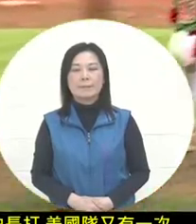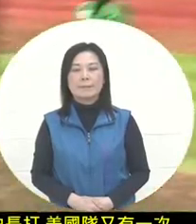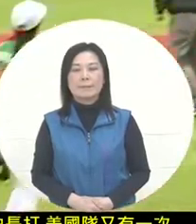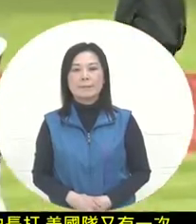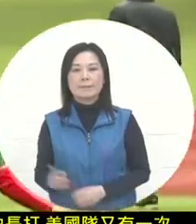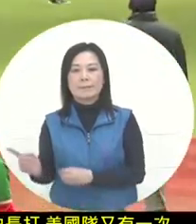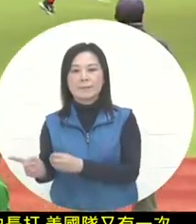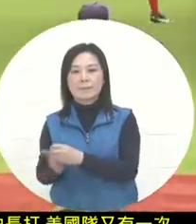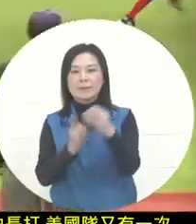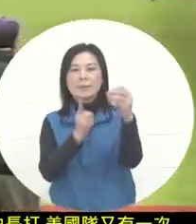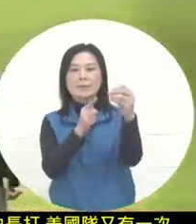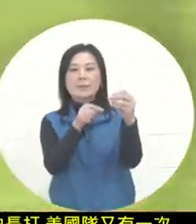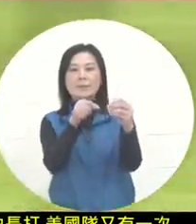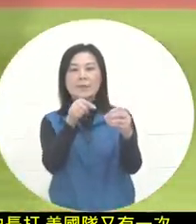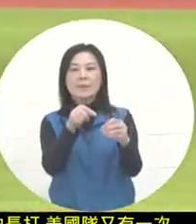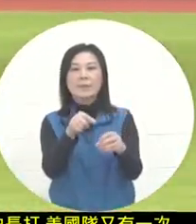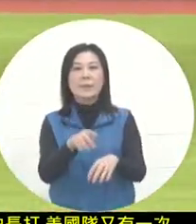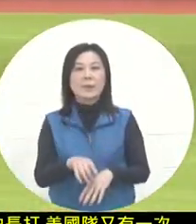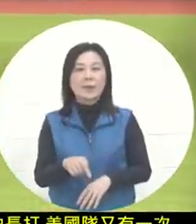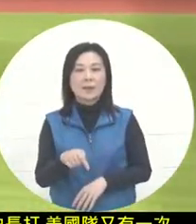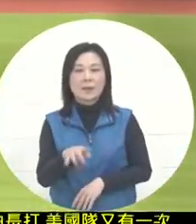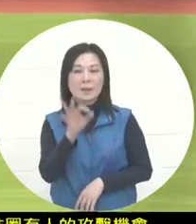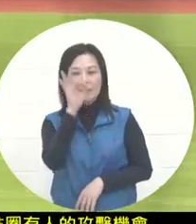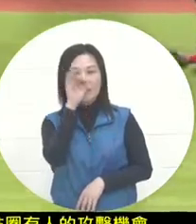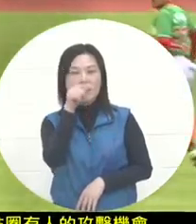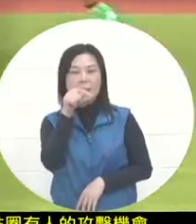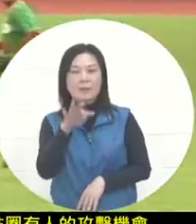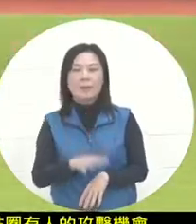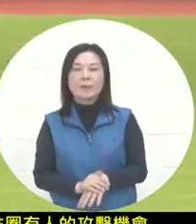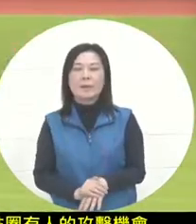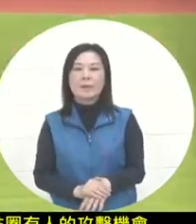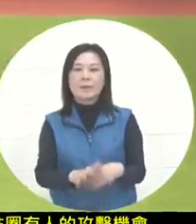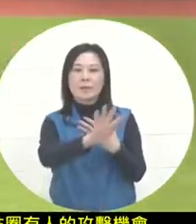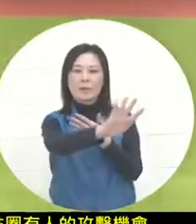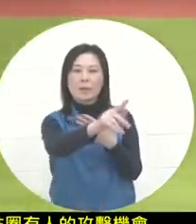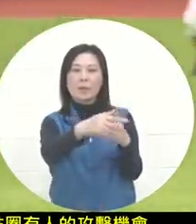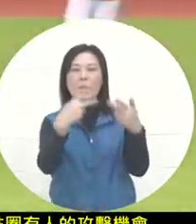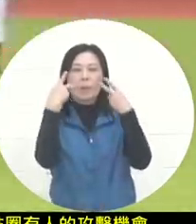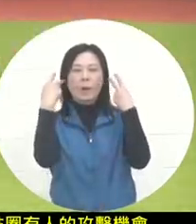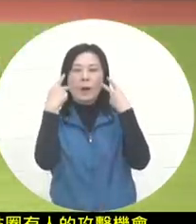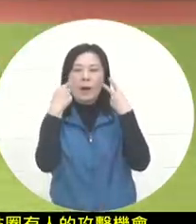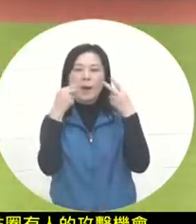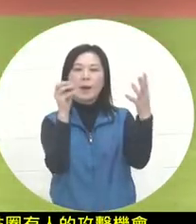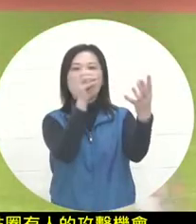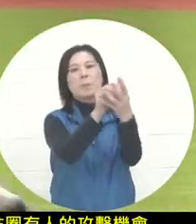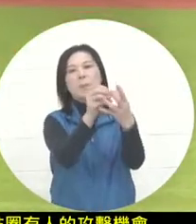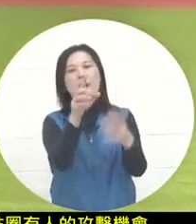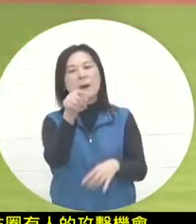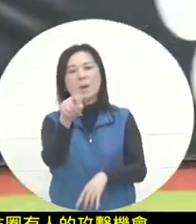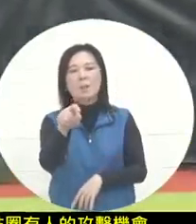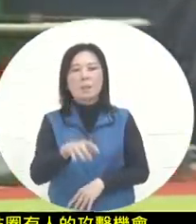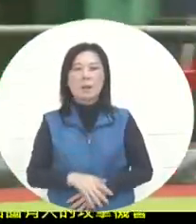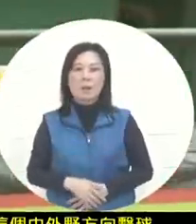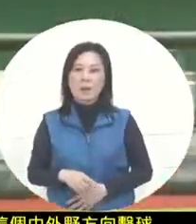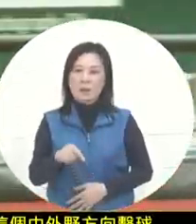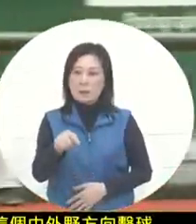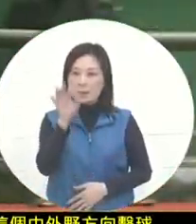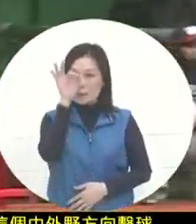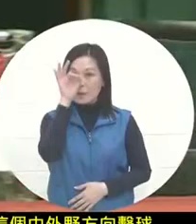This hit in the center field direction seemed to have no chance to deal with it when it came to center and right field. Then it depends on the follow-up pass